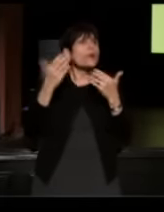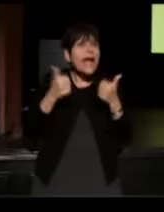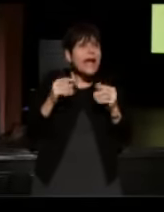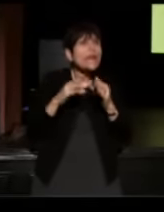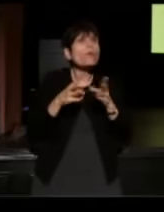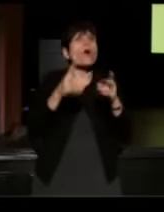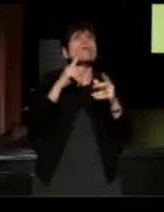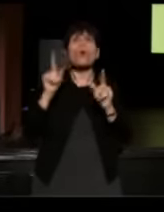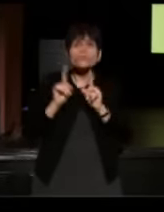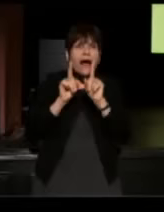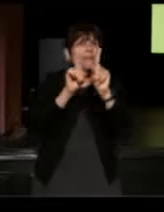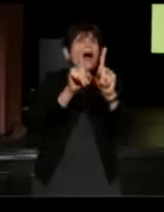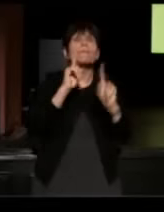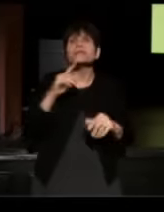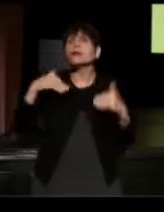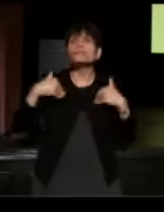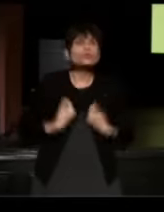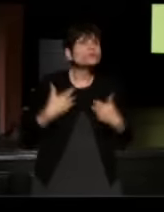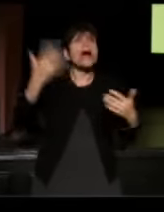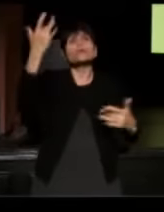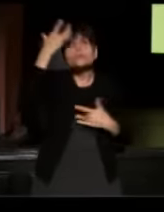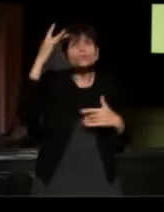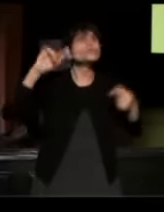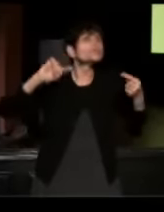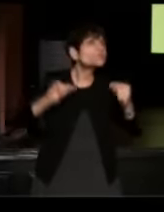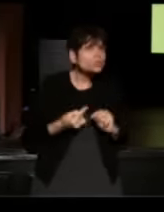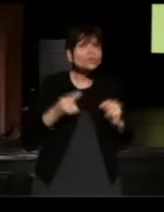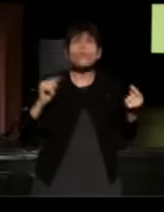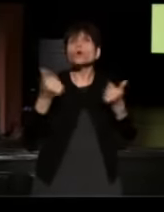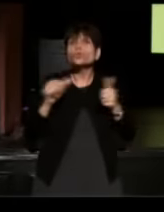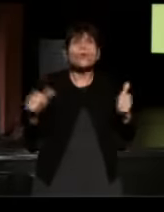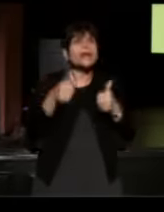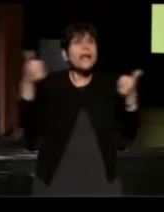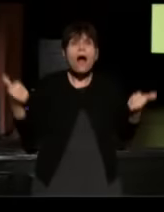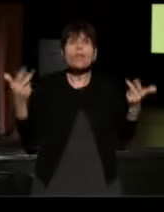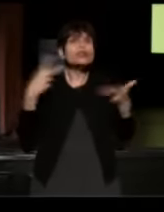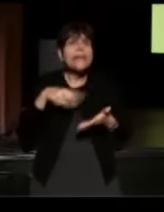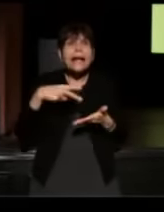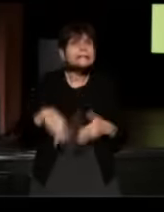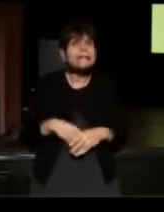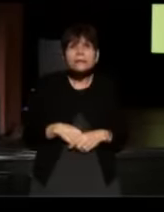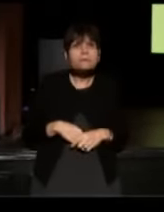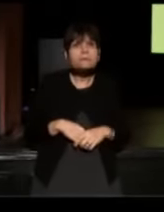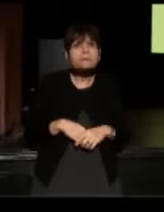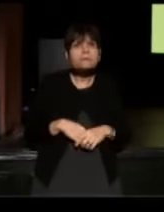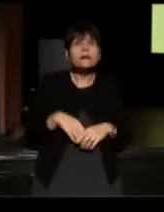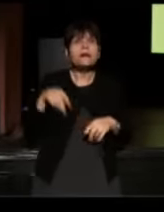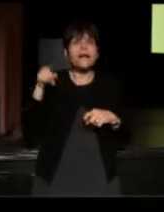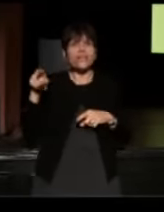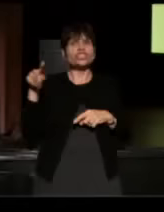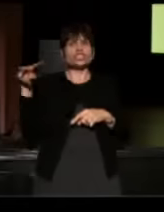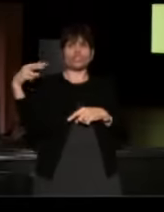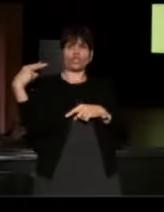because I'm too tired, too sick and too sore to do any other damn thing." And she turned around and she said,